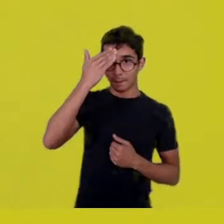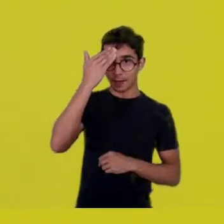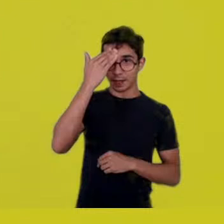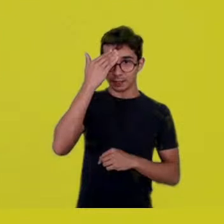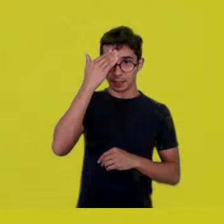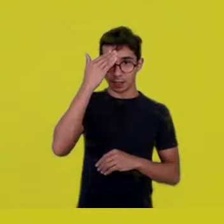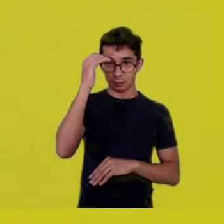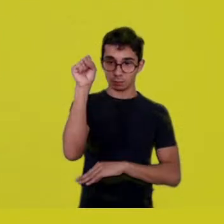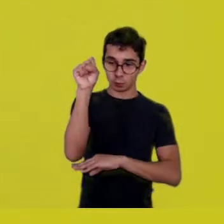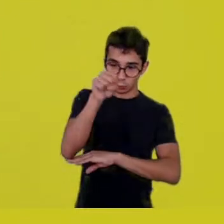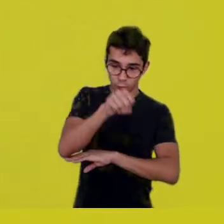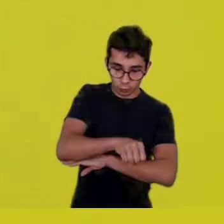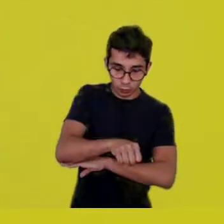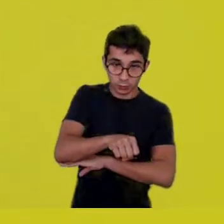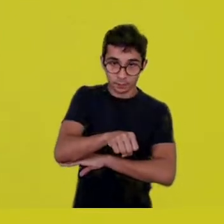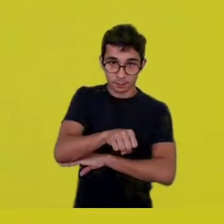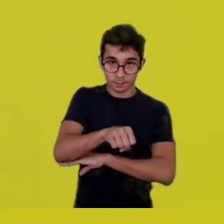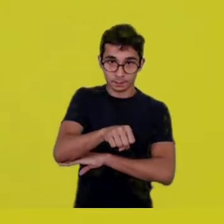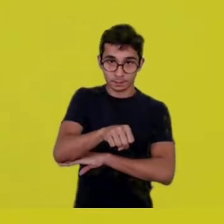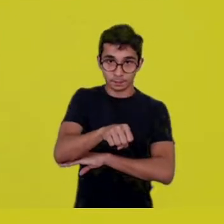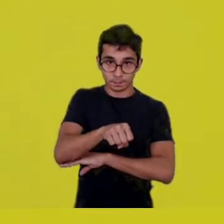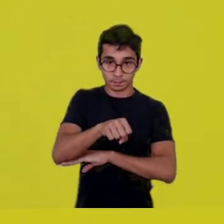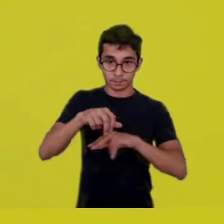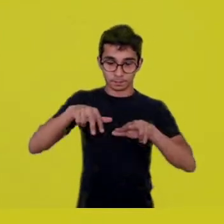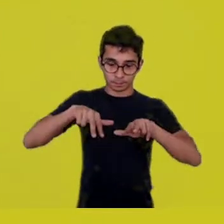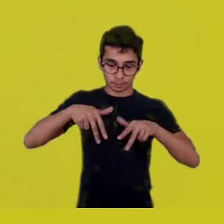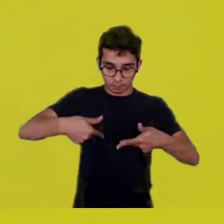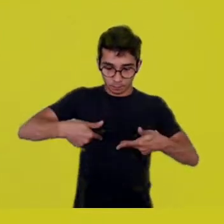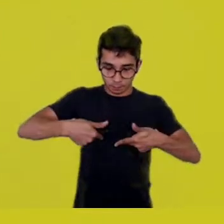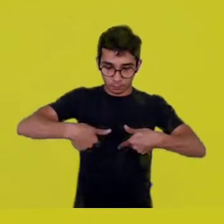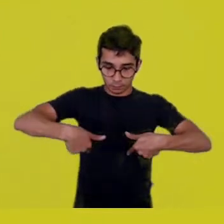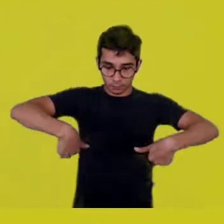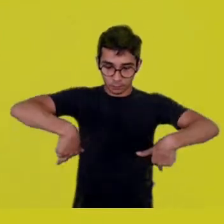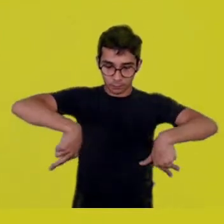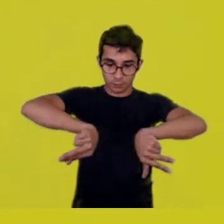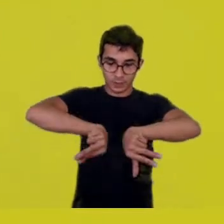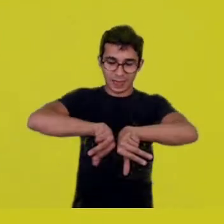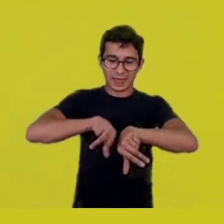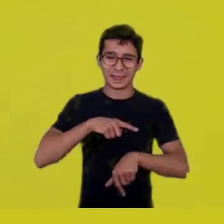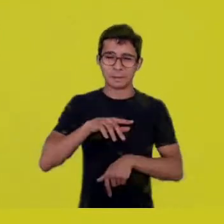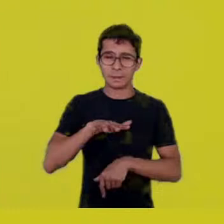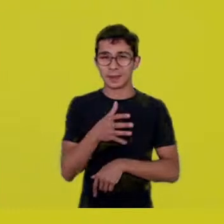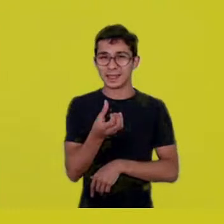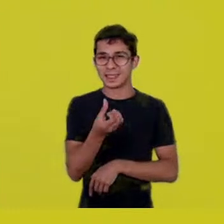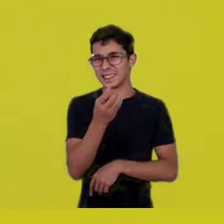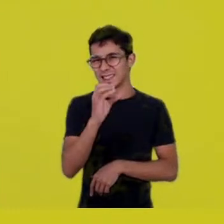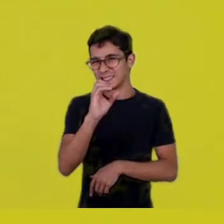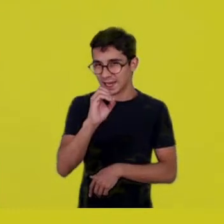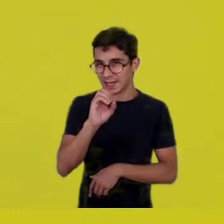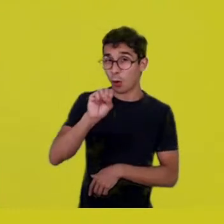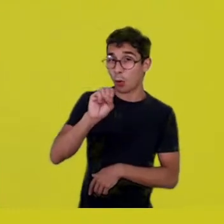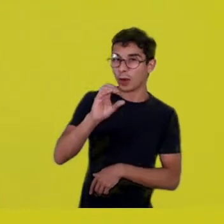This mandala, with 60, 80, 100 people,